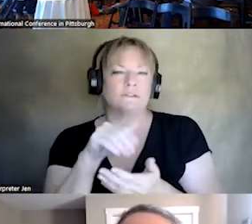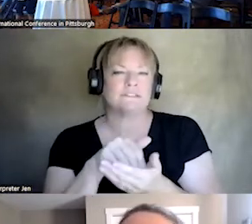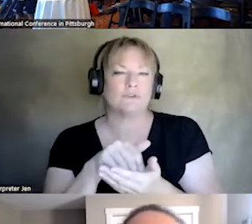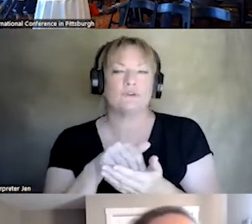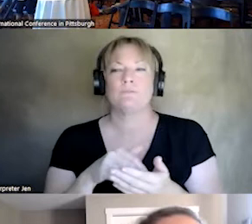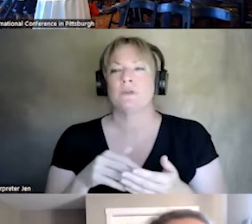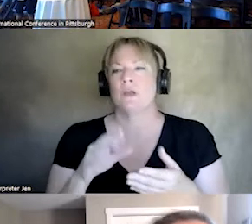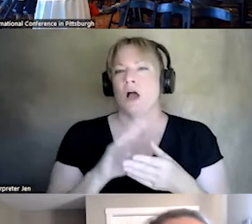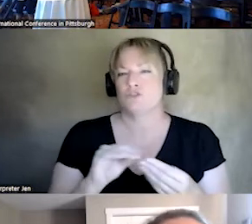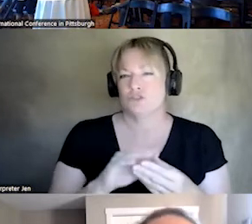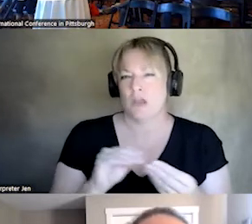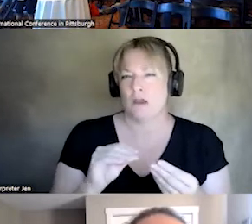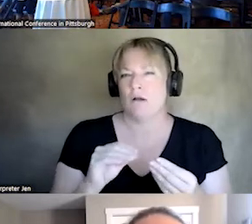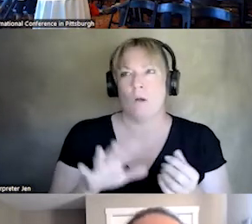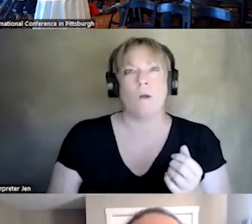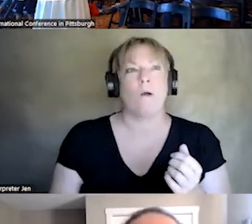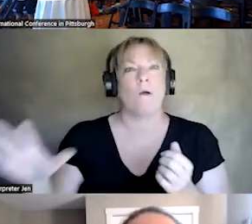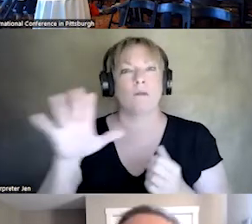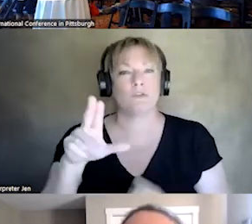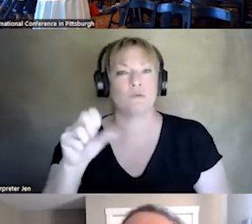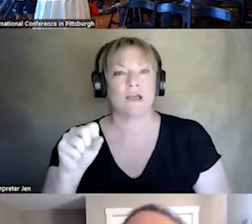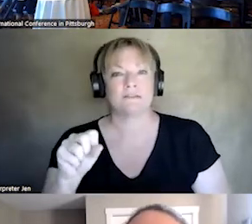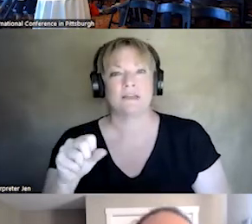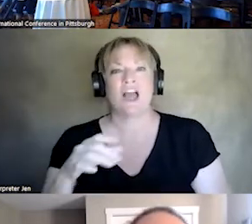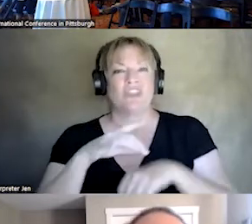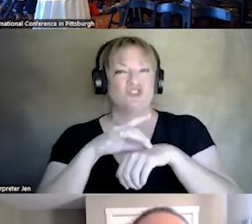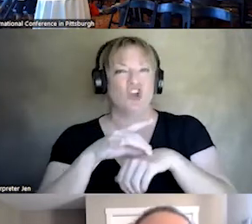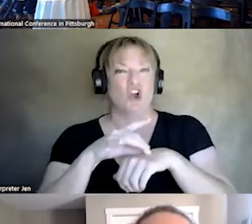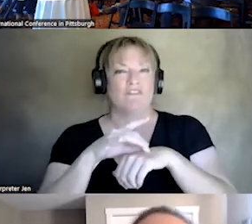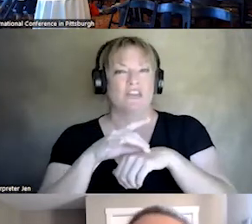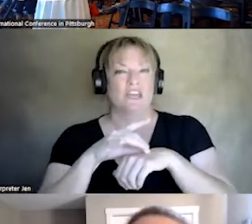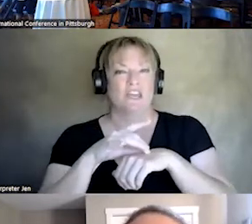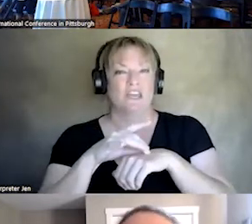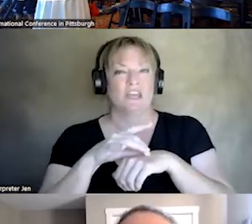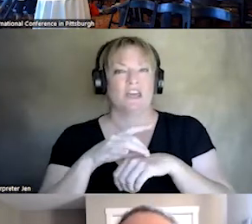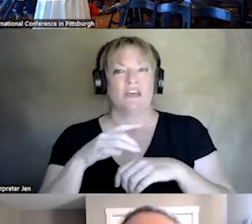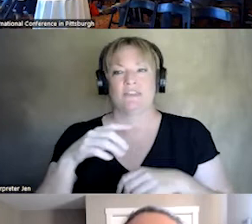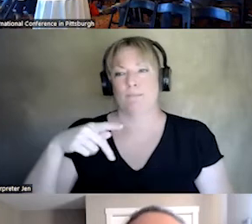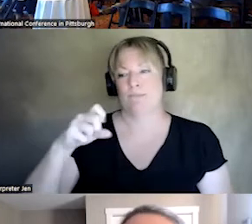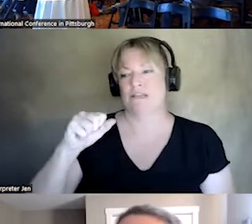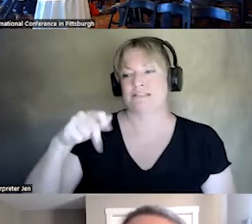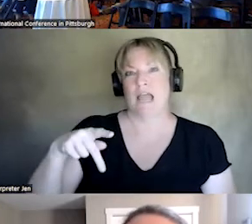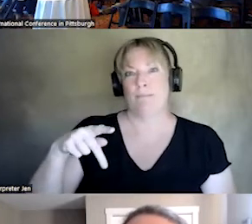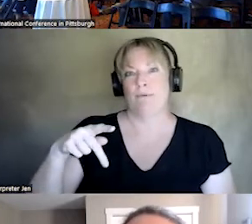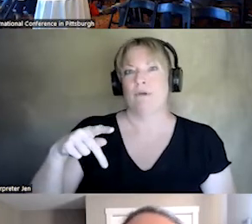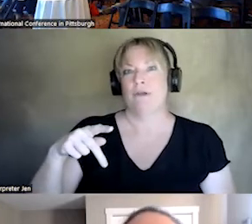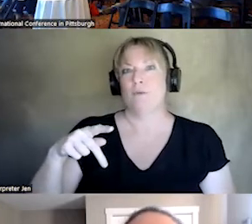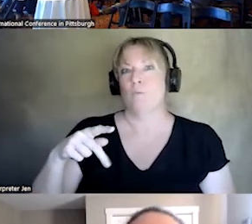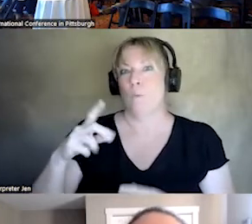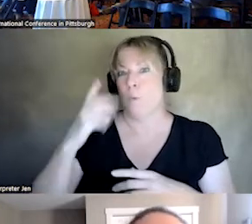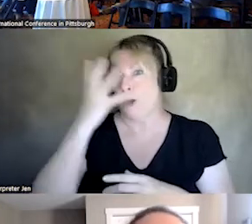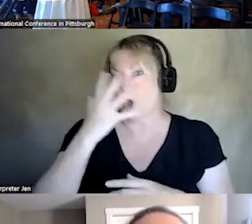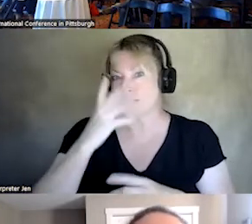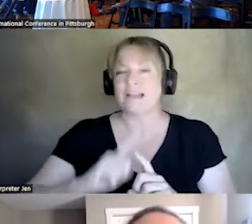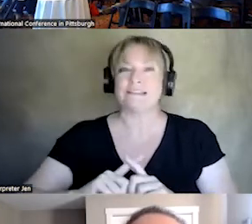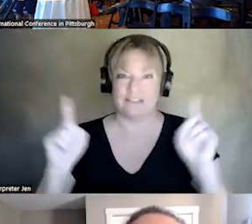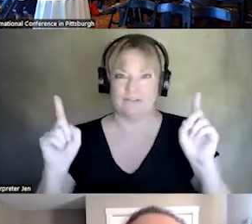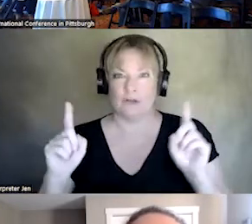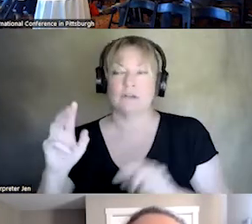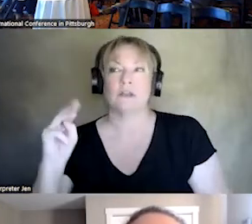ACROSS THE COUNTRY, THE GEOGRAPHY THAT BINDS THE APP COULD BE DIFFERENT. IN MINNESOTA WE HAVE,